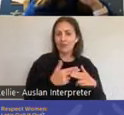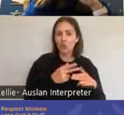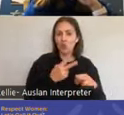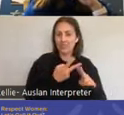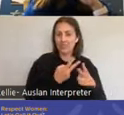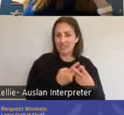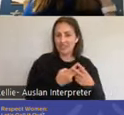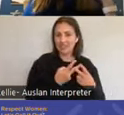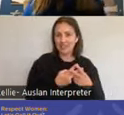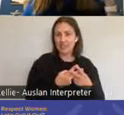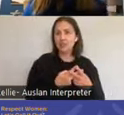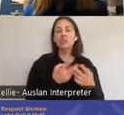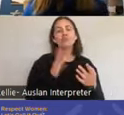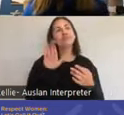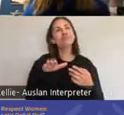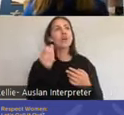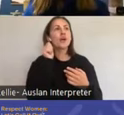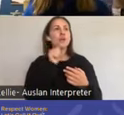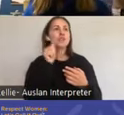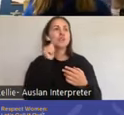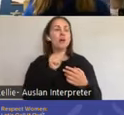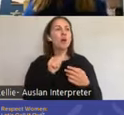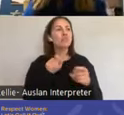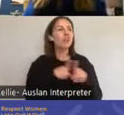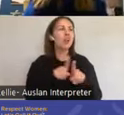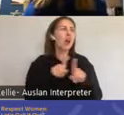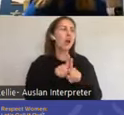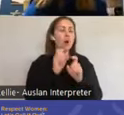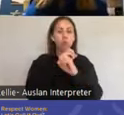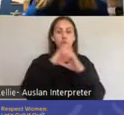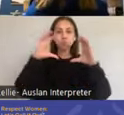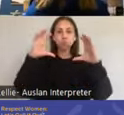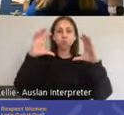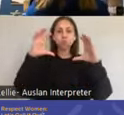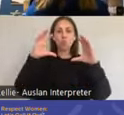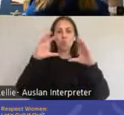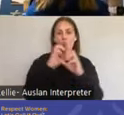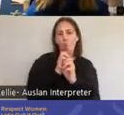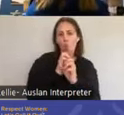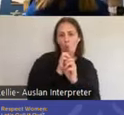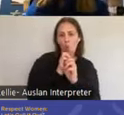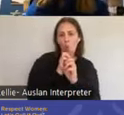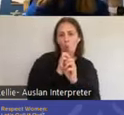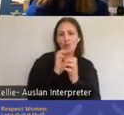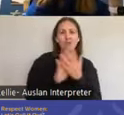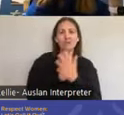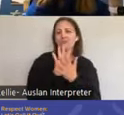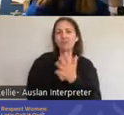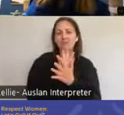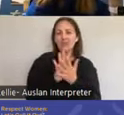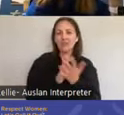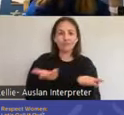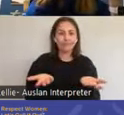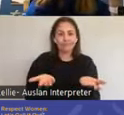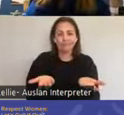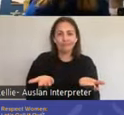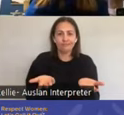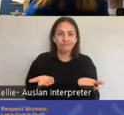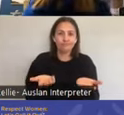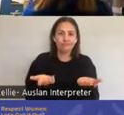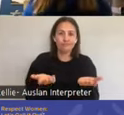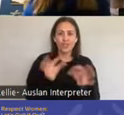basically if you think about a deflated balloon, that's what a, deflated, you know,